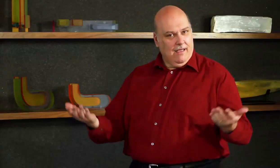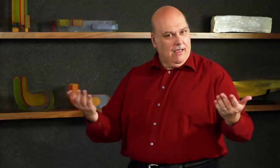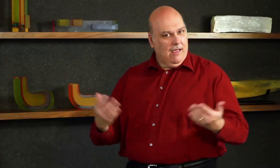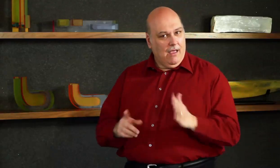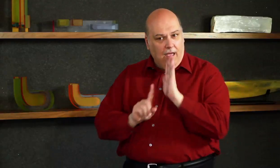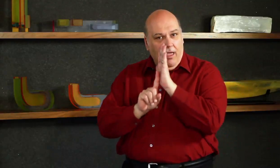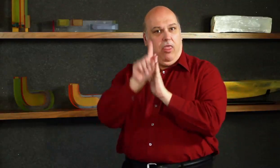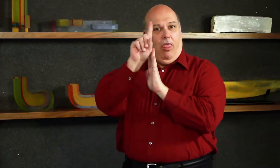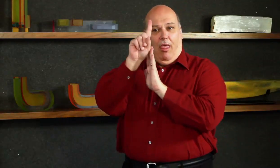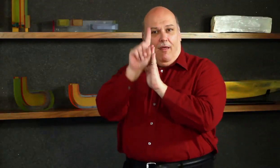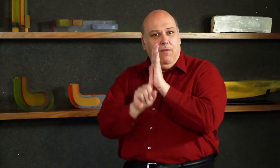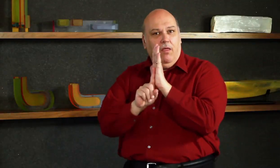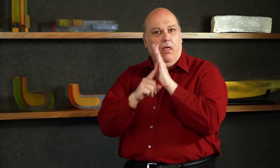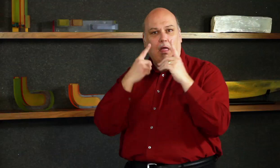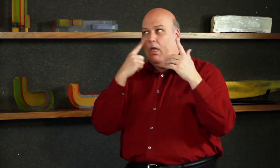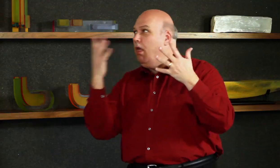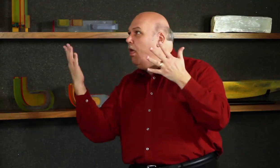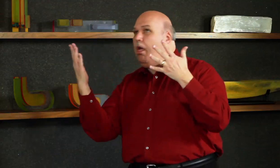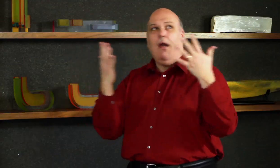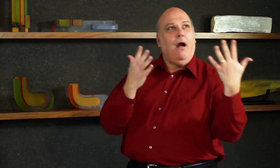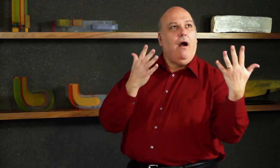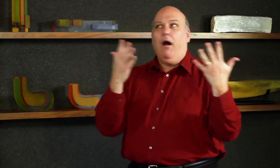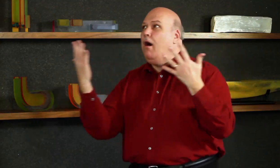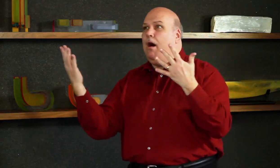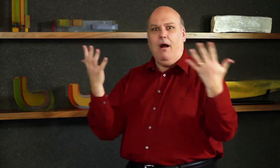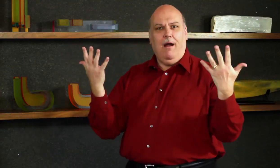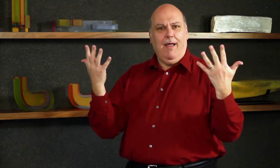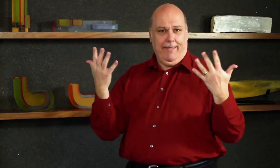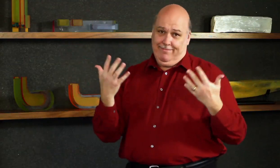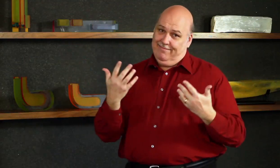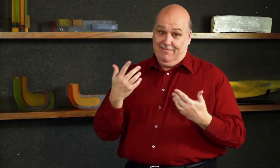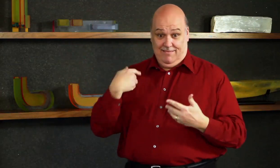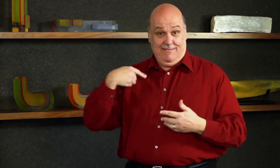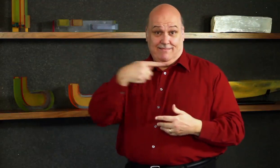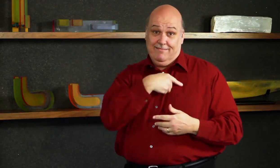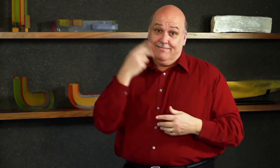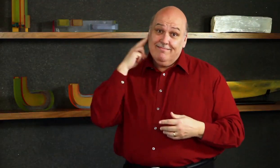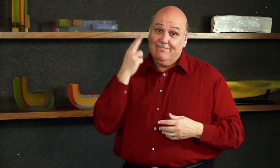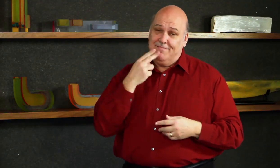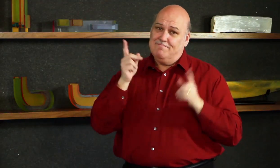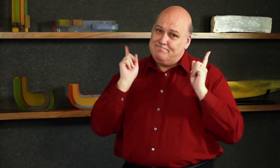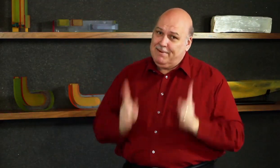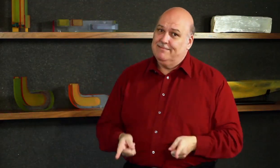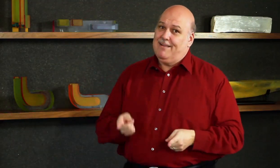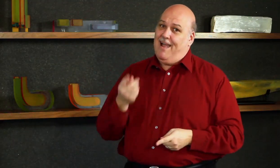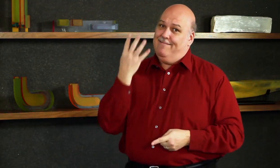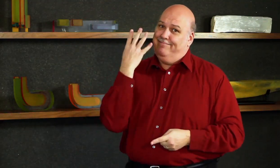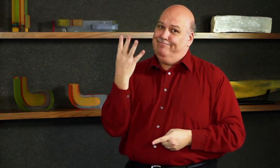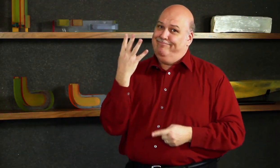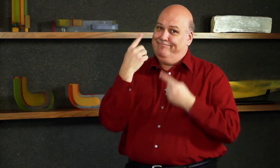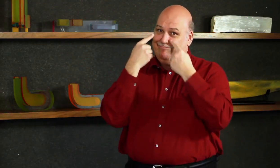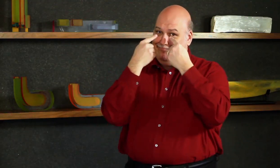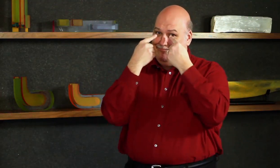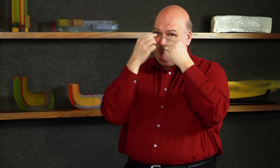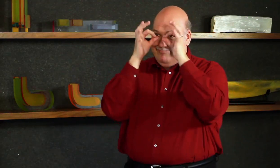Do we need eyes in back of our heads as well as in front? Or stretch our neck while keeping eye on all elevators